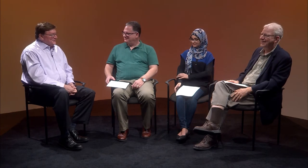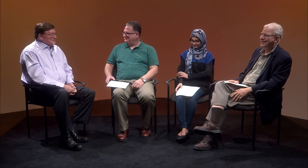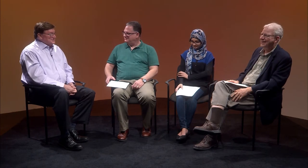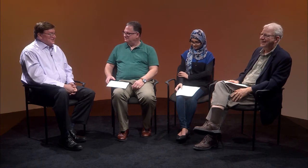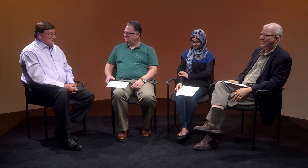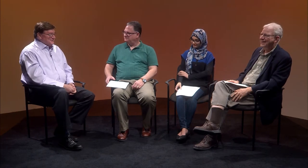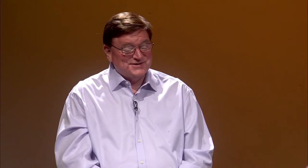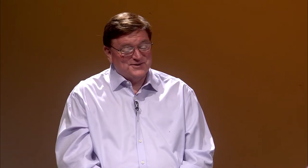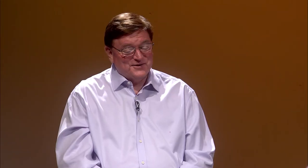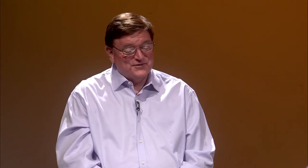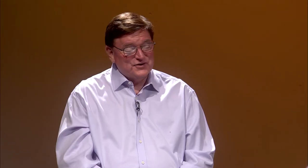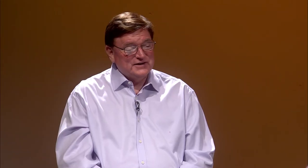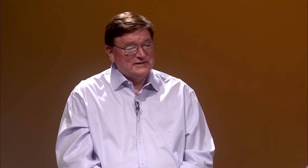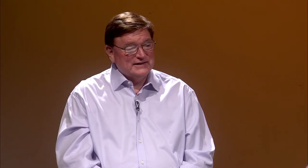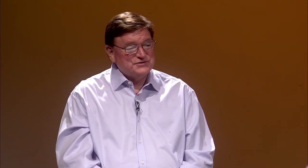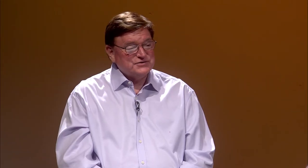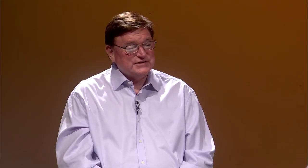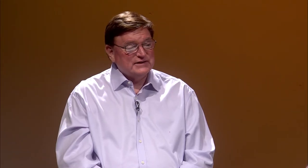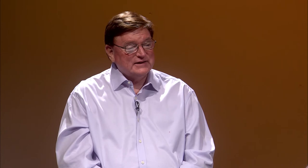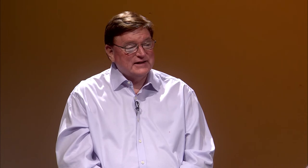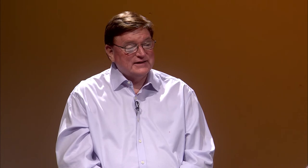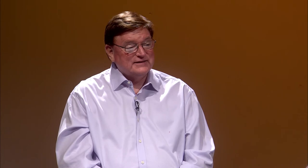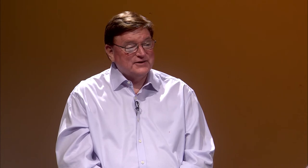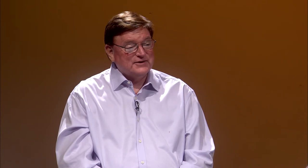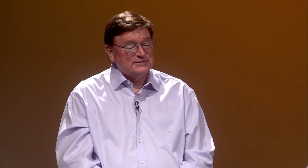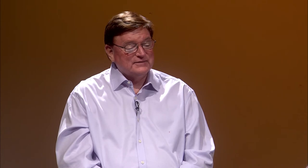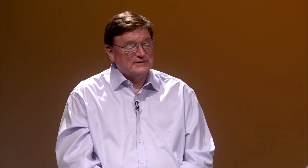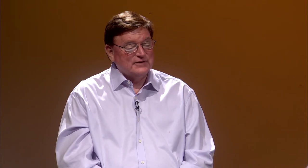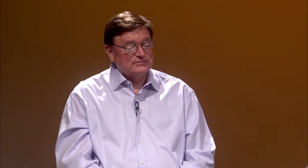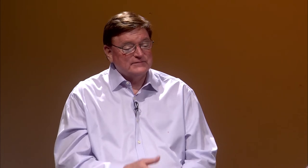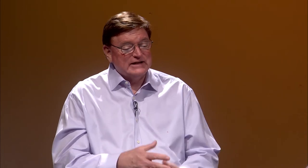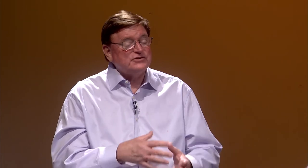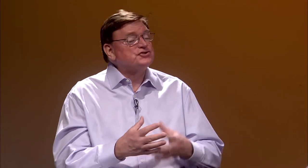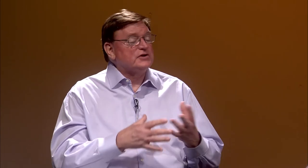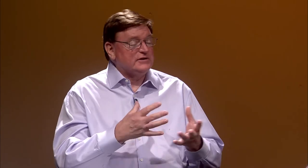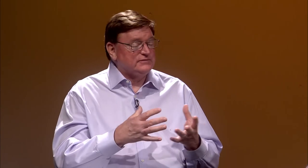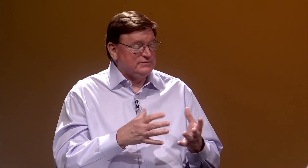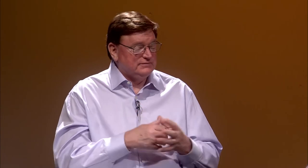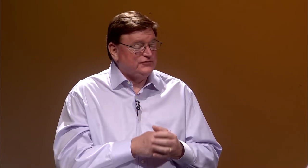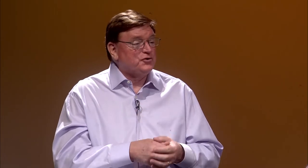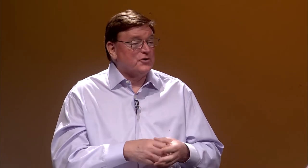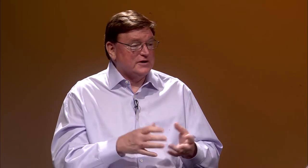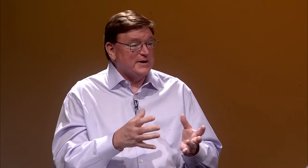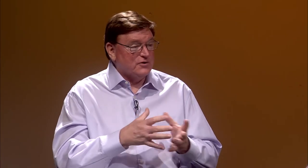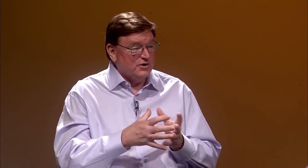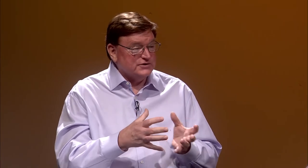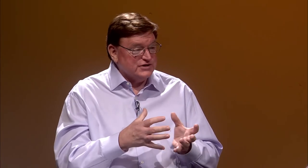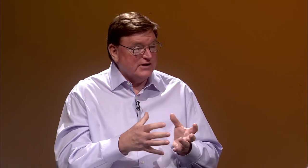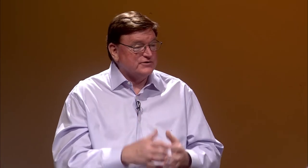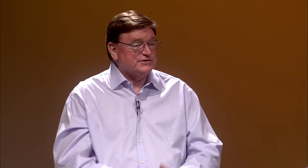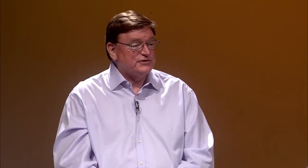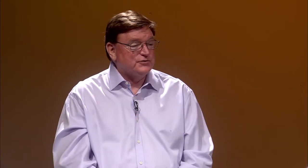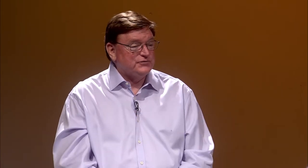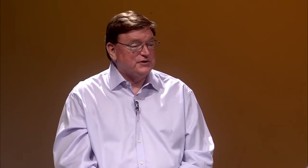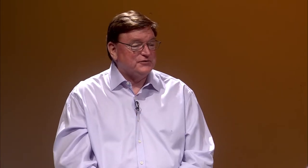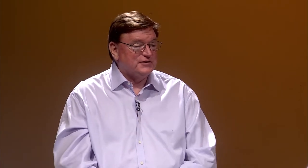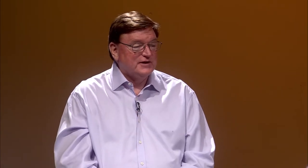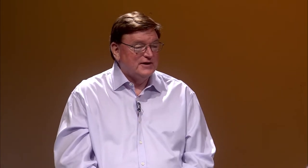Well, that's a very interesting and illustrative story about all the challenges that you faced,